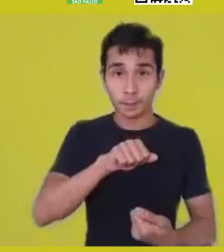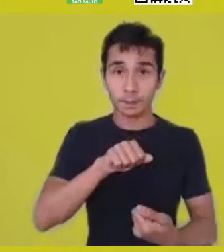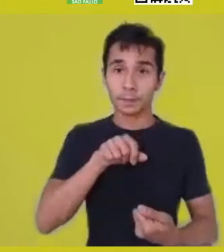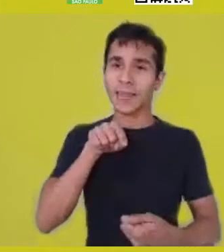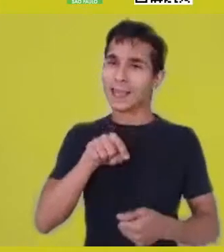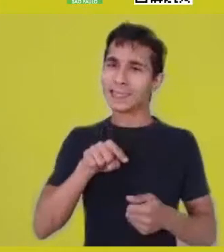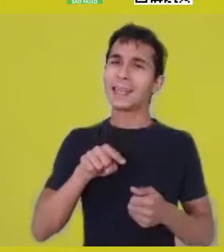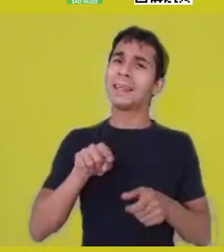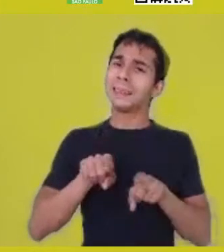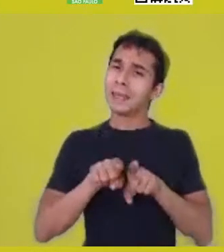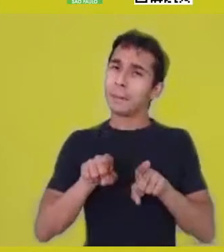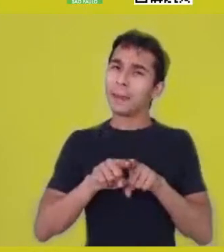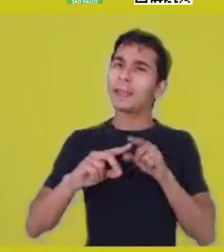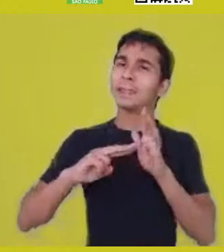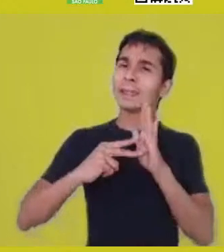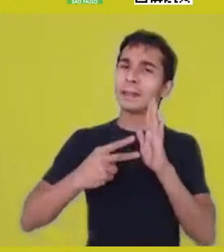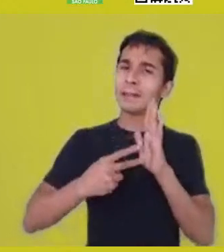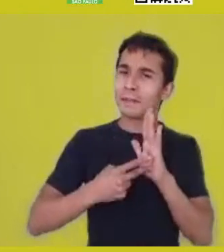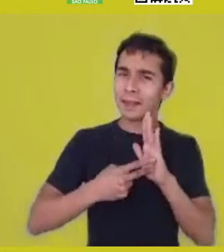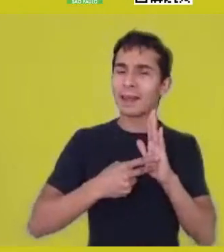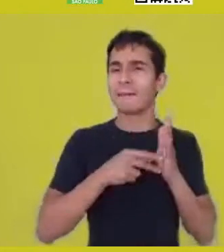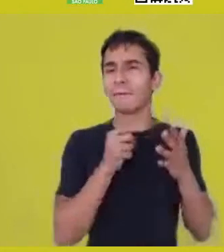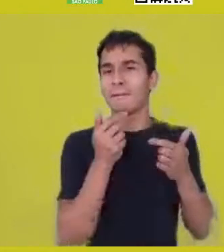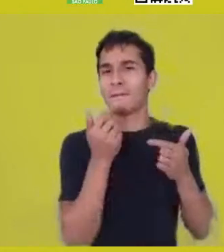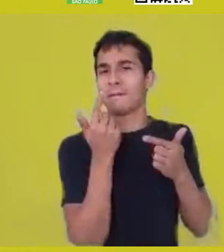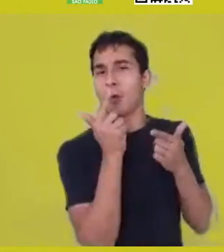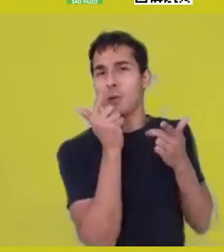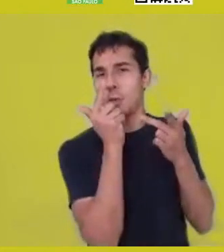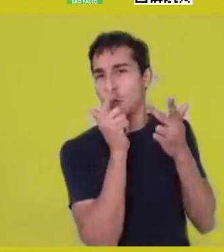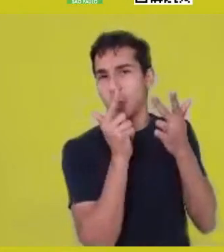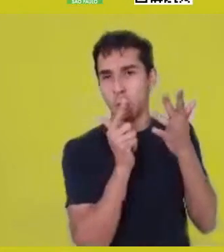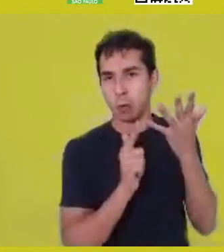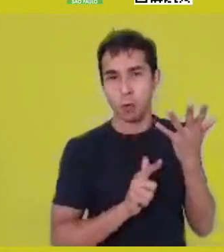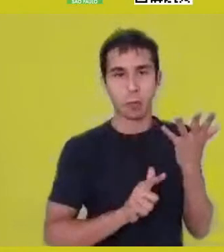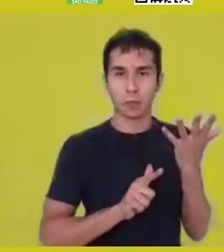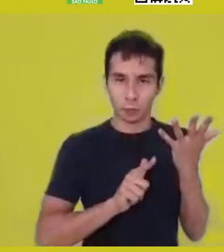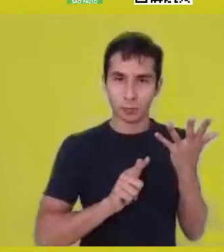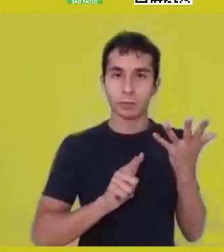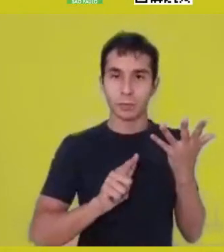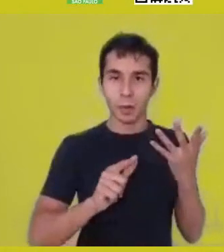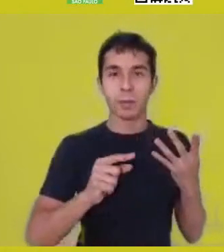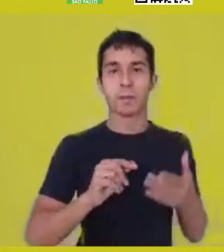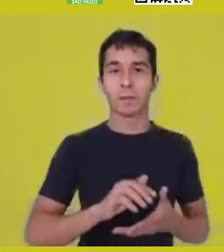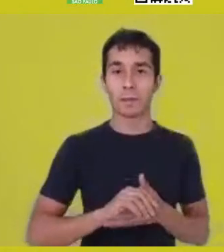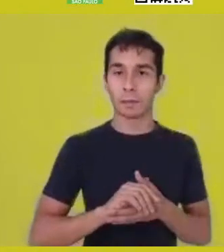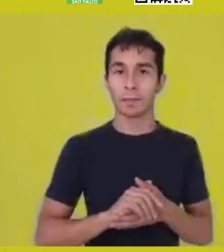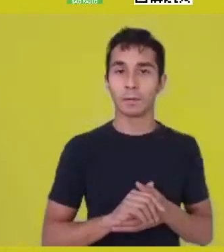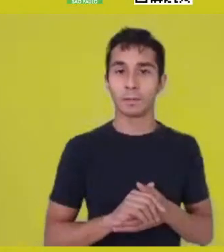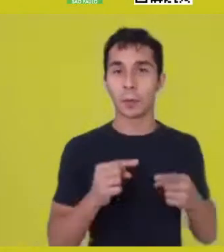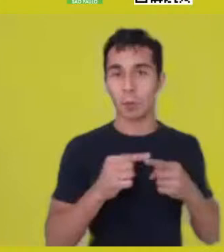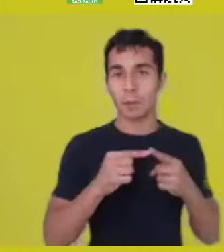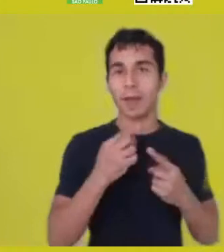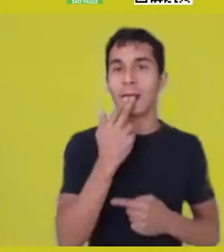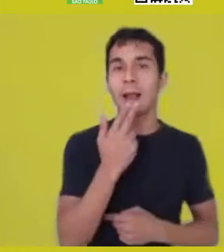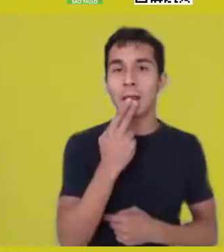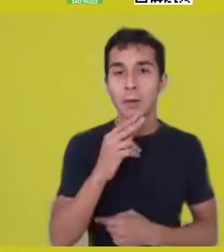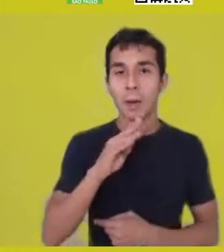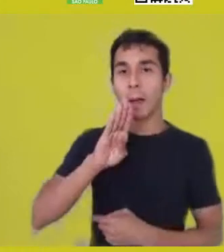with several lexical possibilities of Bantu languages. One of them is the word kala itself, which means being.